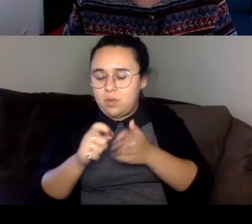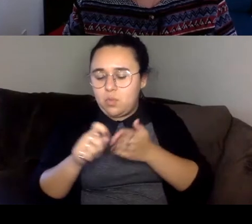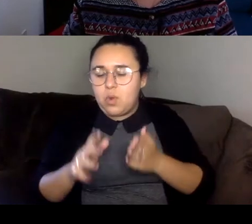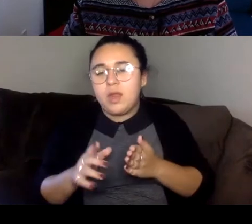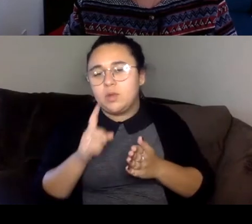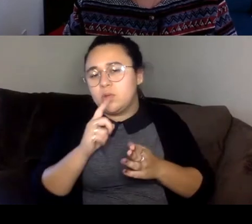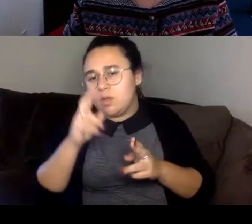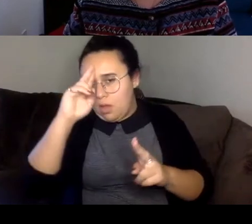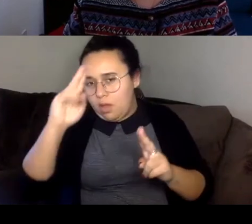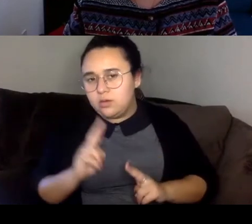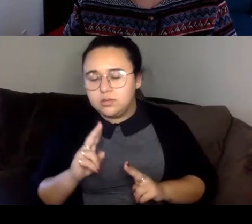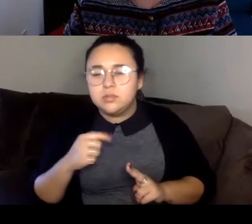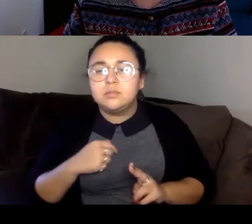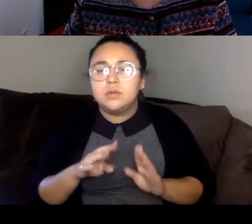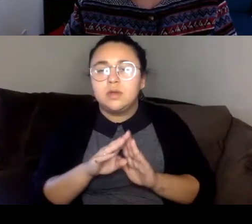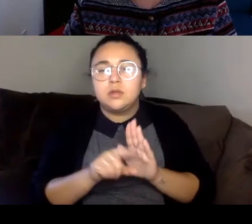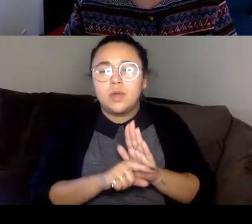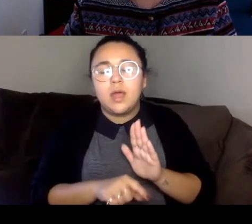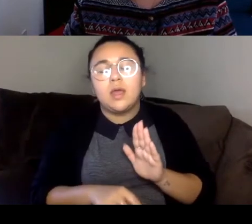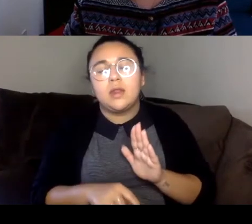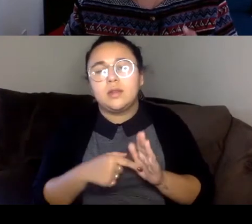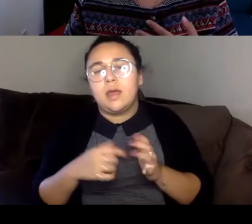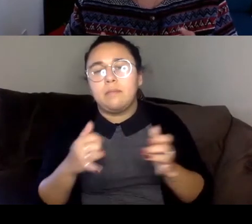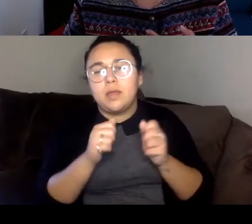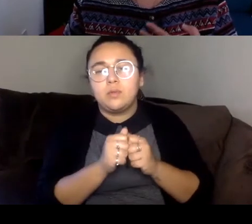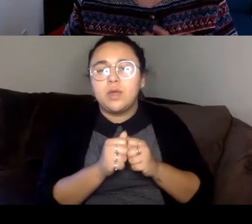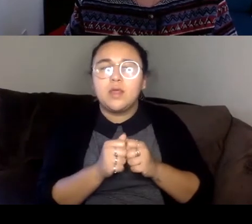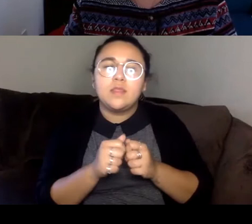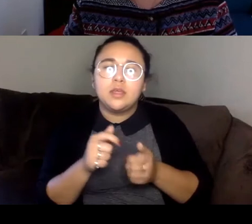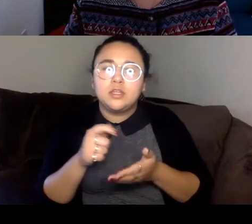an undergraduate I played around with journalism, a little bit and it got me looking at the